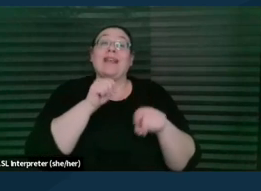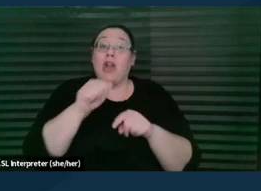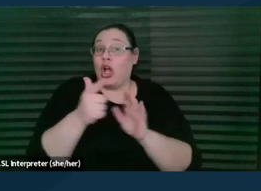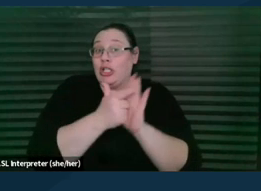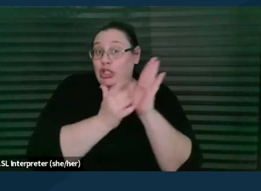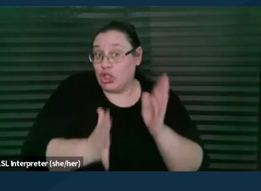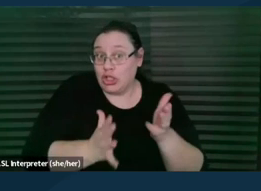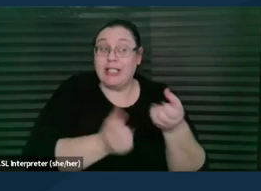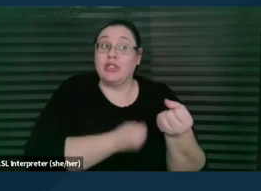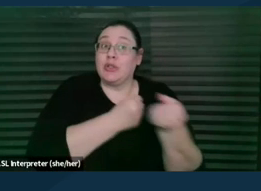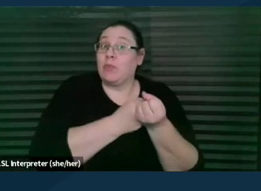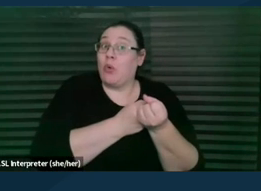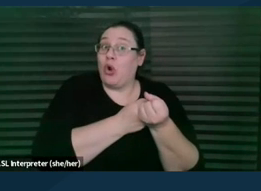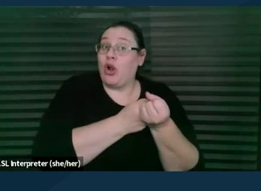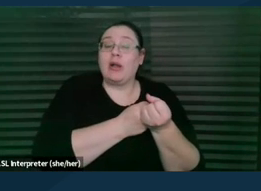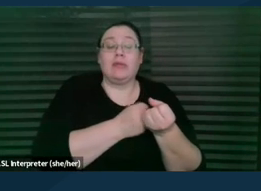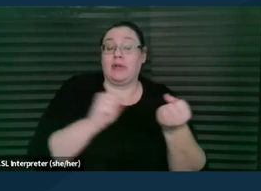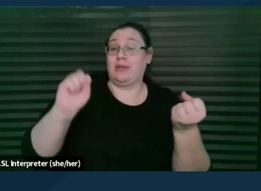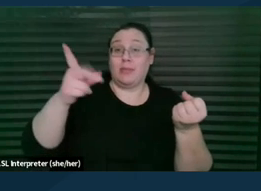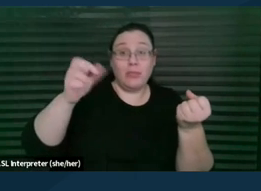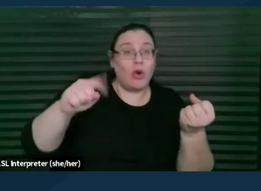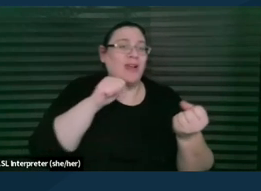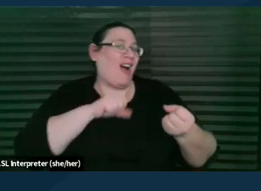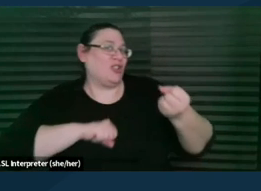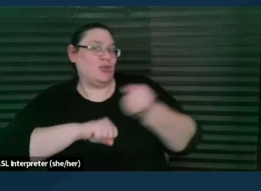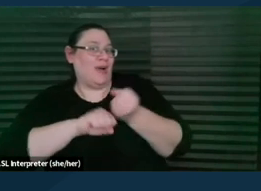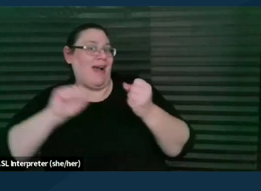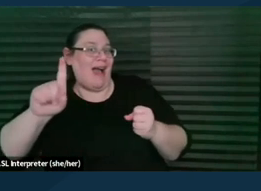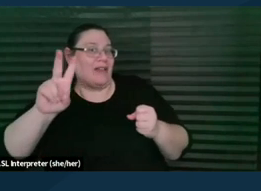and not advocate on behalf of, your presence changes the temperature in the room.